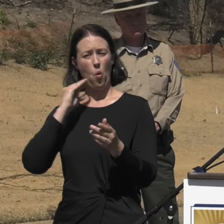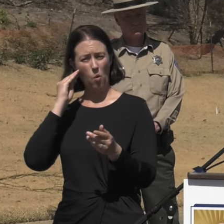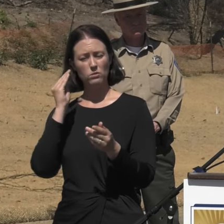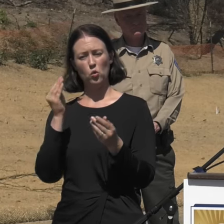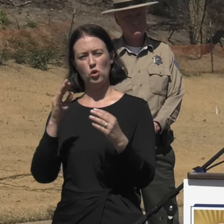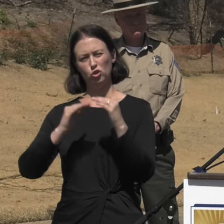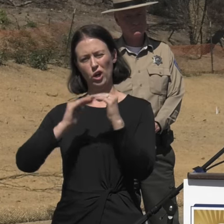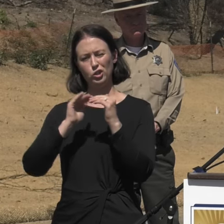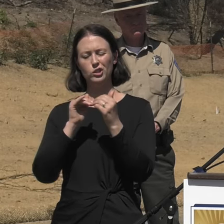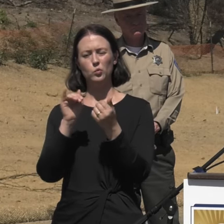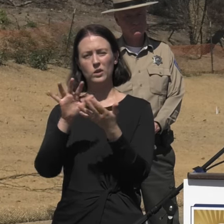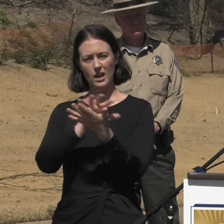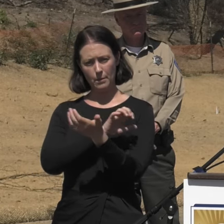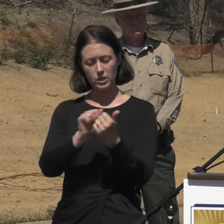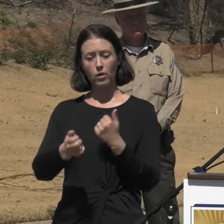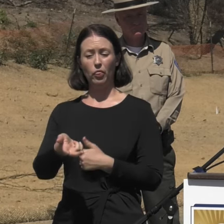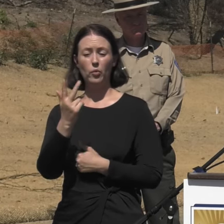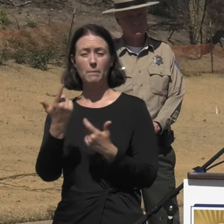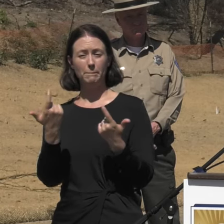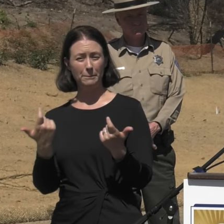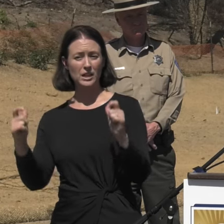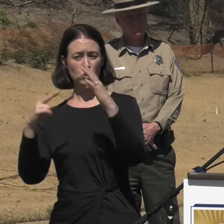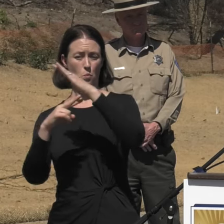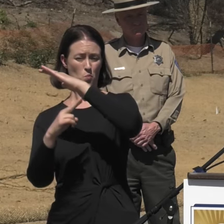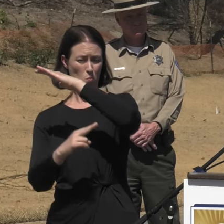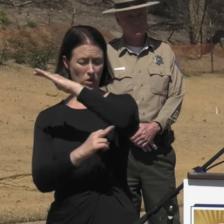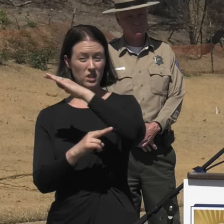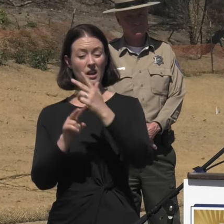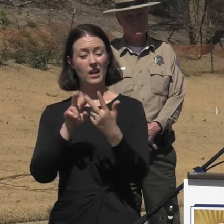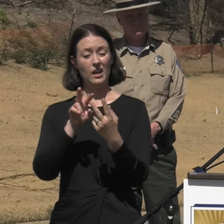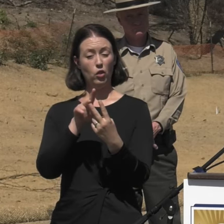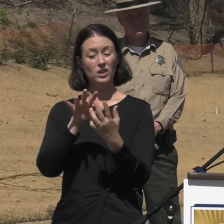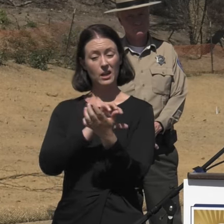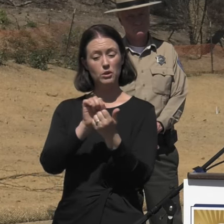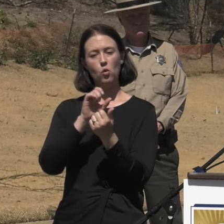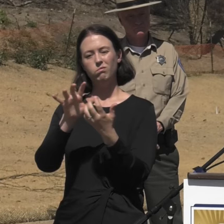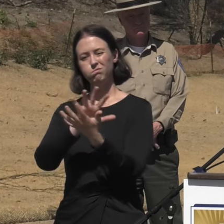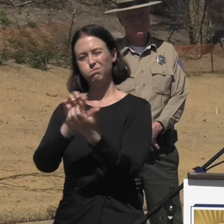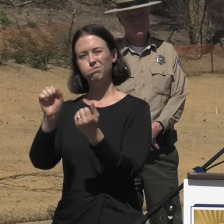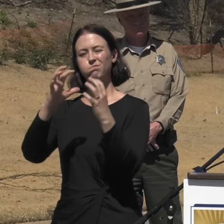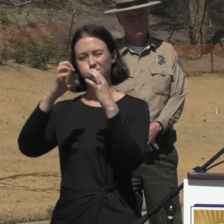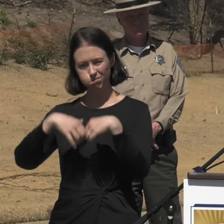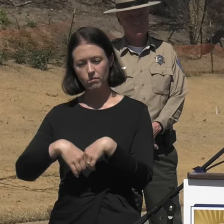three major bridges in the area have been damaged or destroyed, six miles of guardrail, and